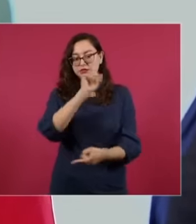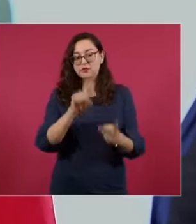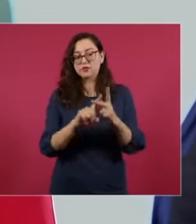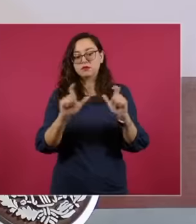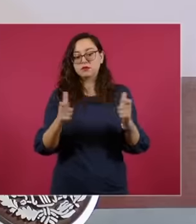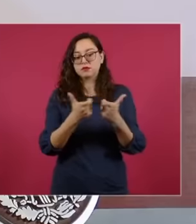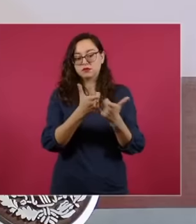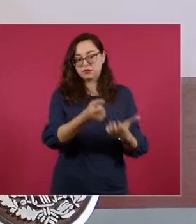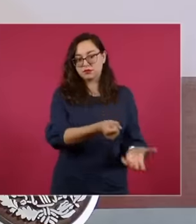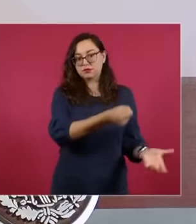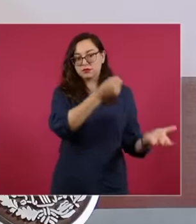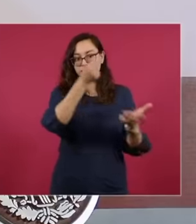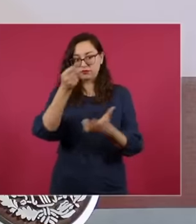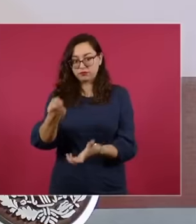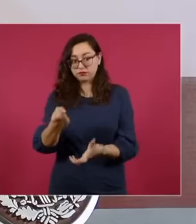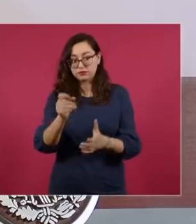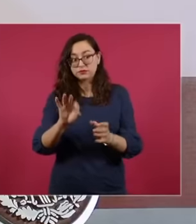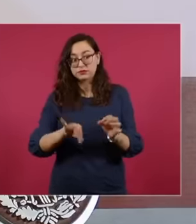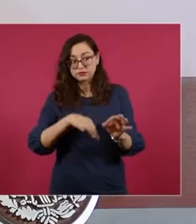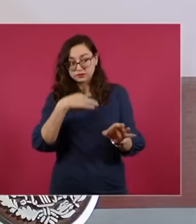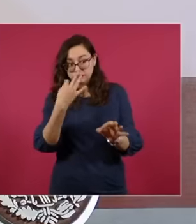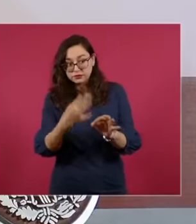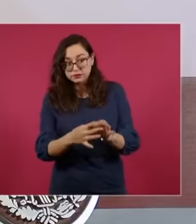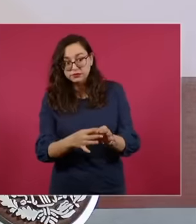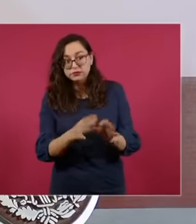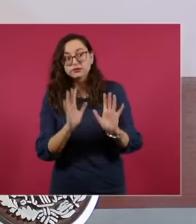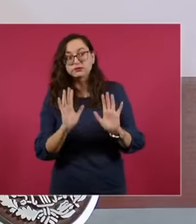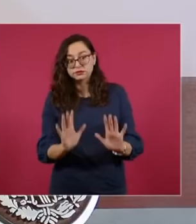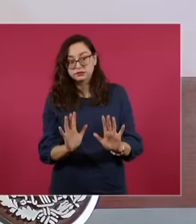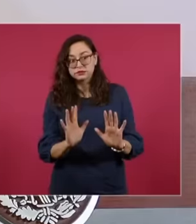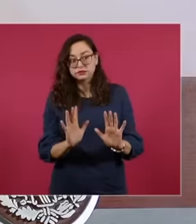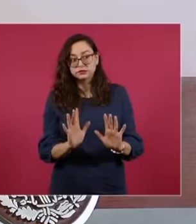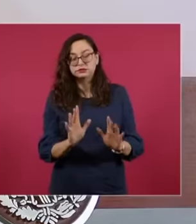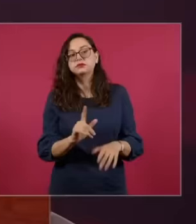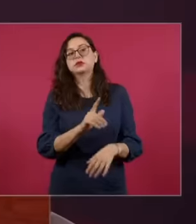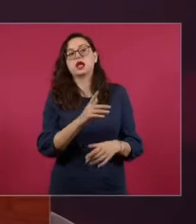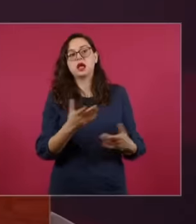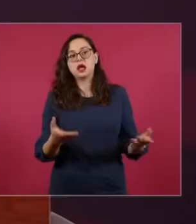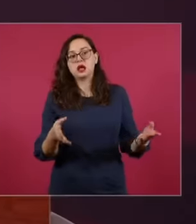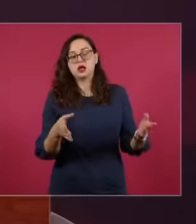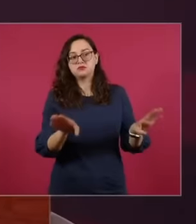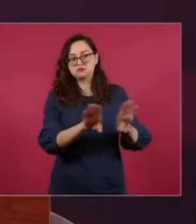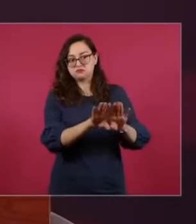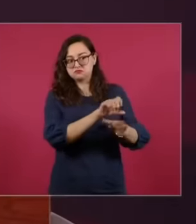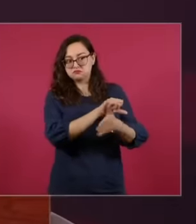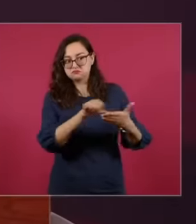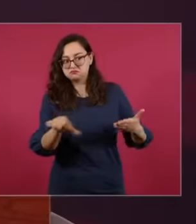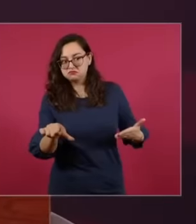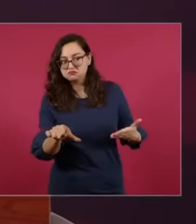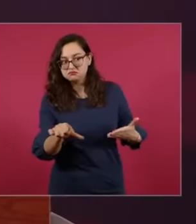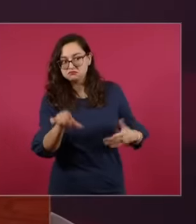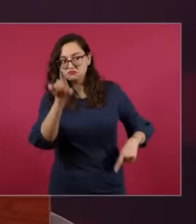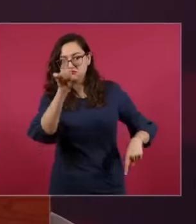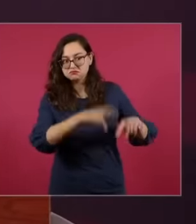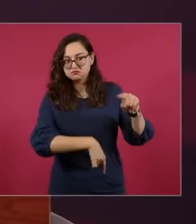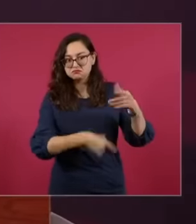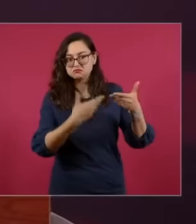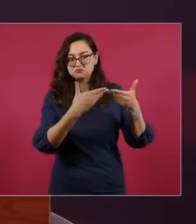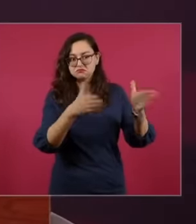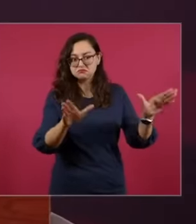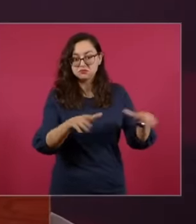they lifted the closure, the trust was in an approach to deliver an initial amount of 2,000